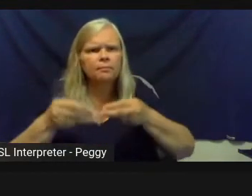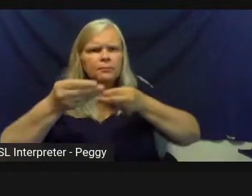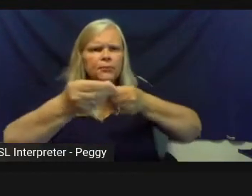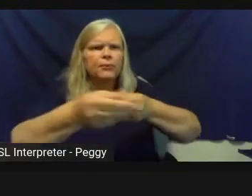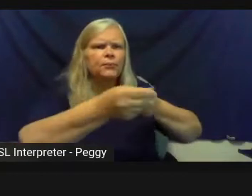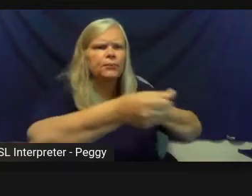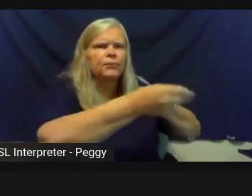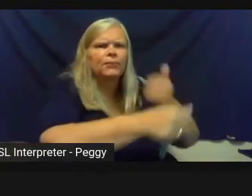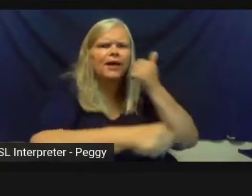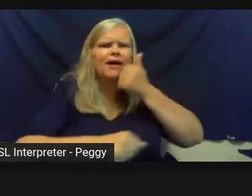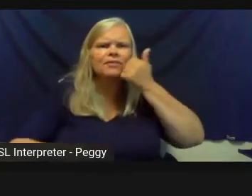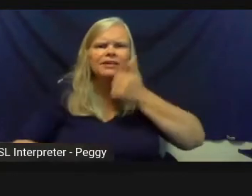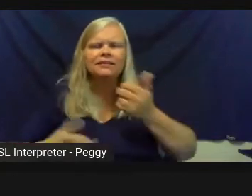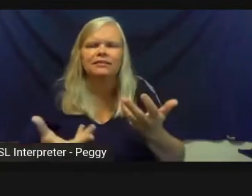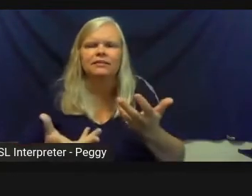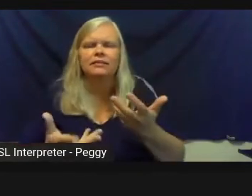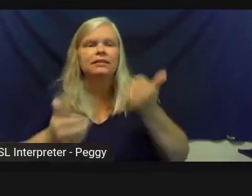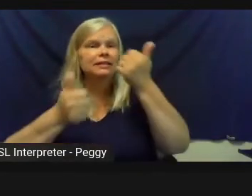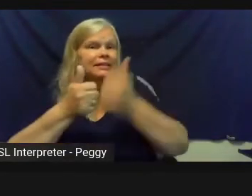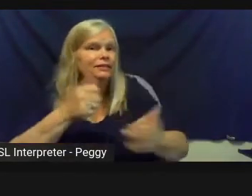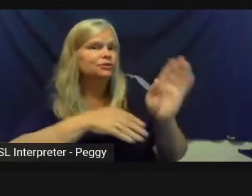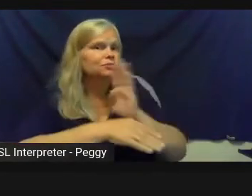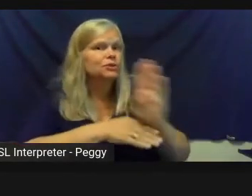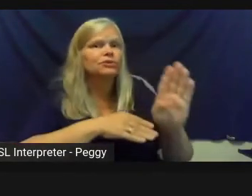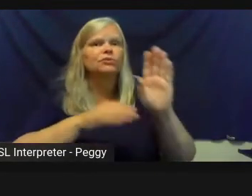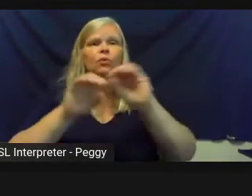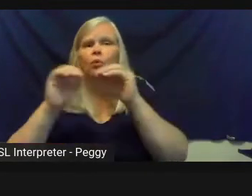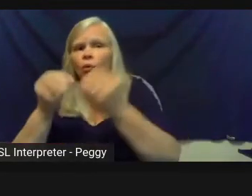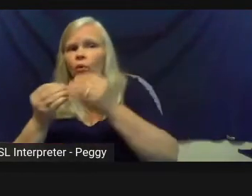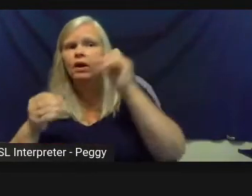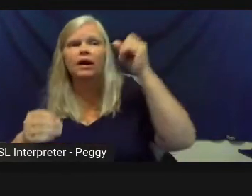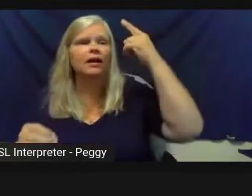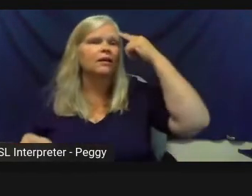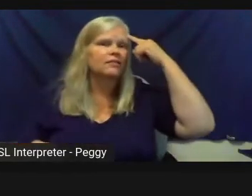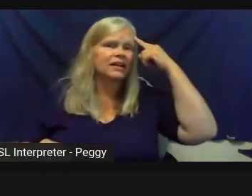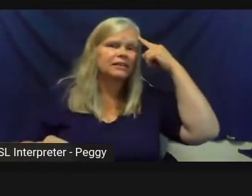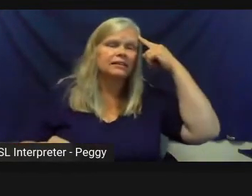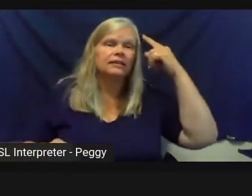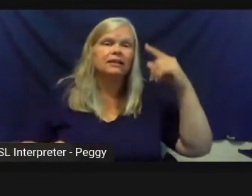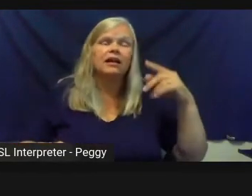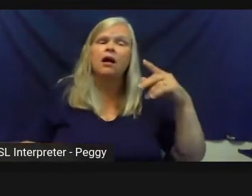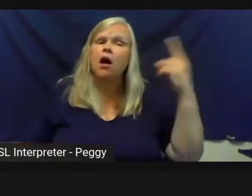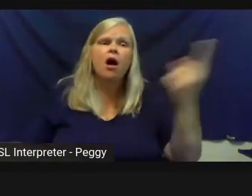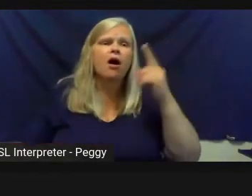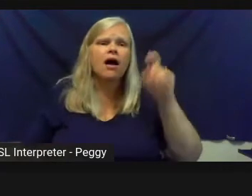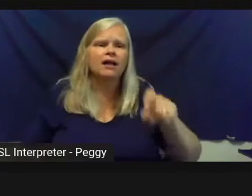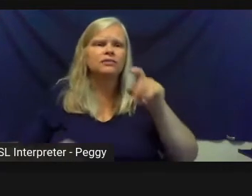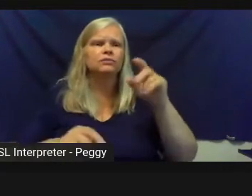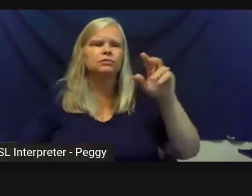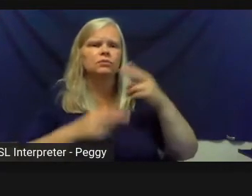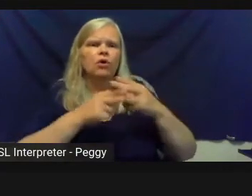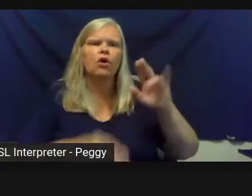And so every business or organization or government continues to need to innovate and advocating for the